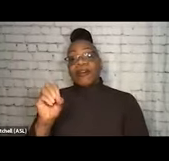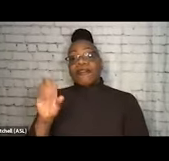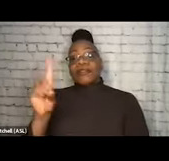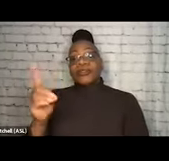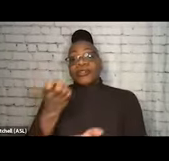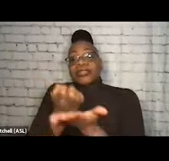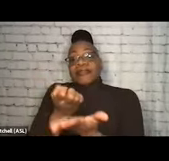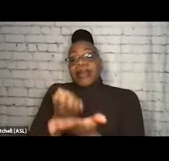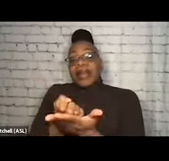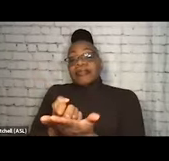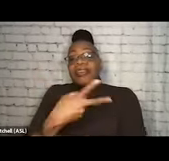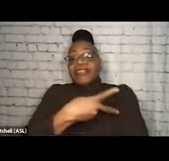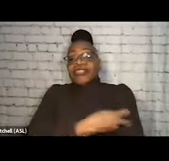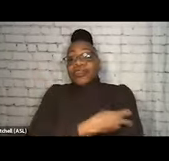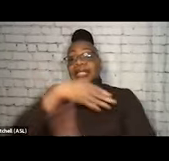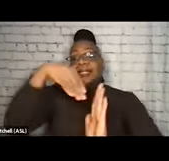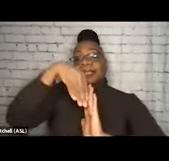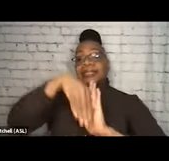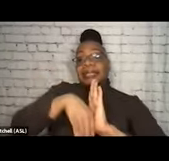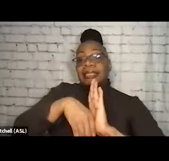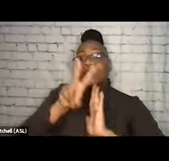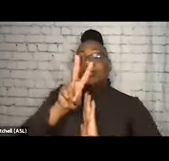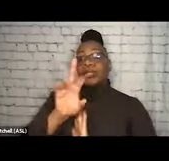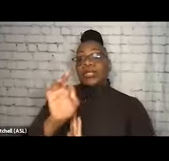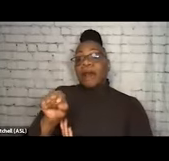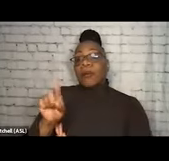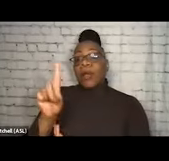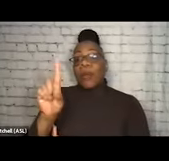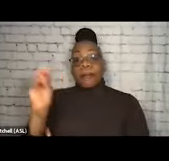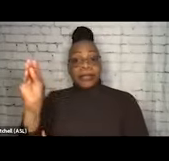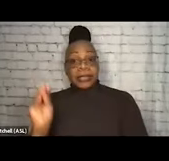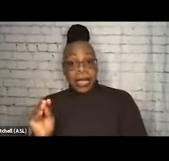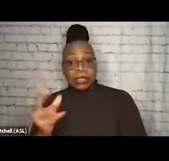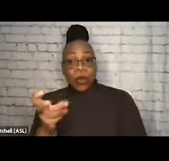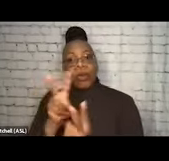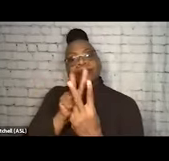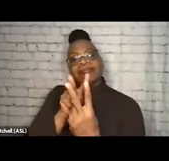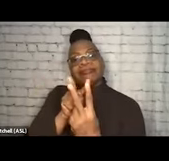decreased 29.1%. Now I'd like to pair this with that chart that we looked at